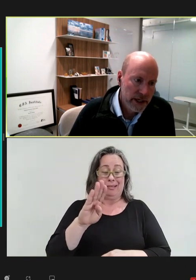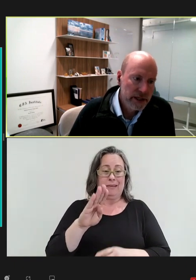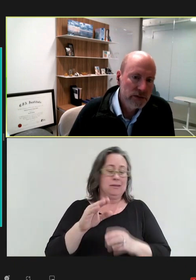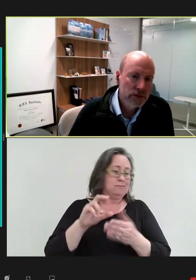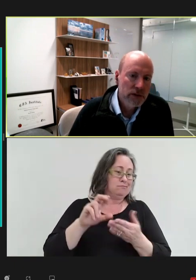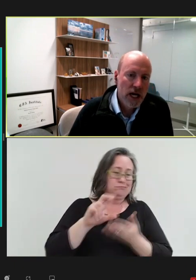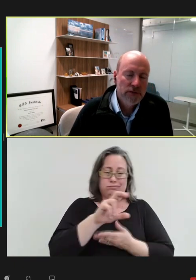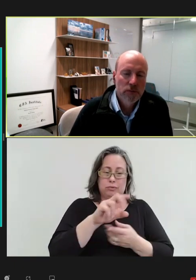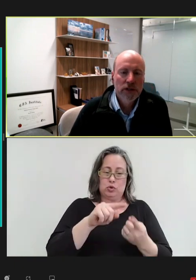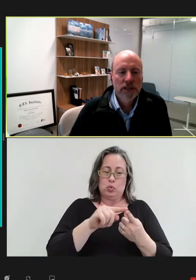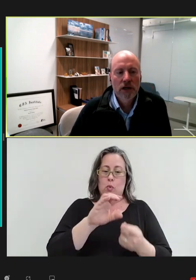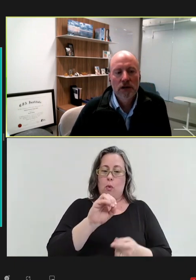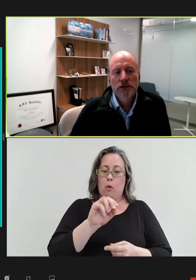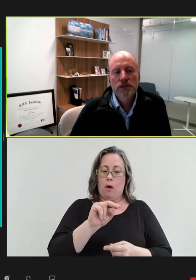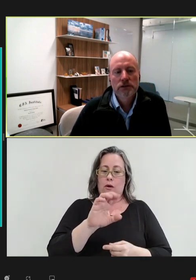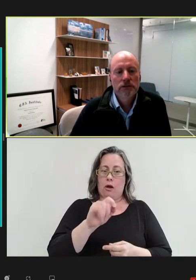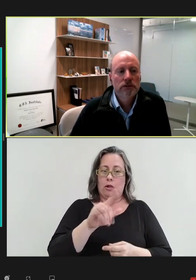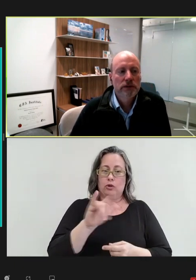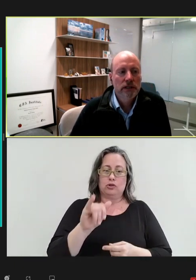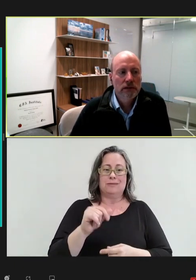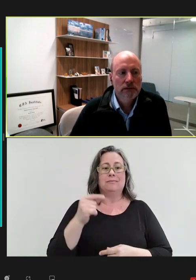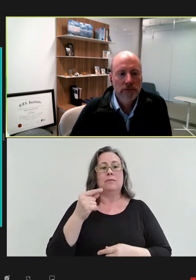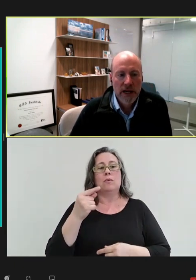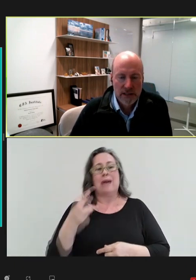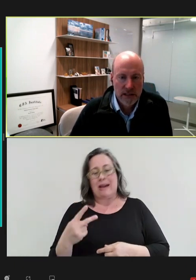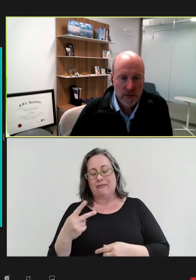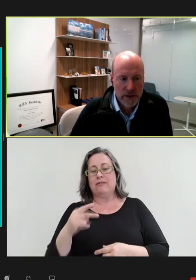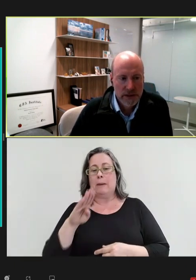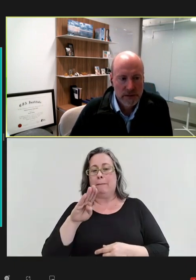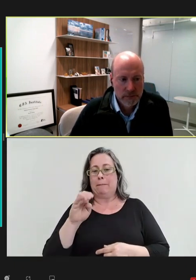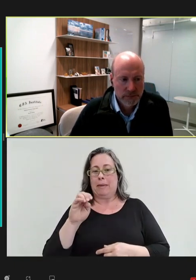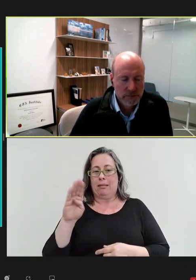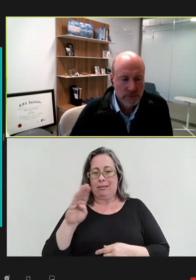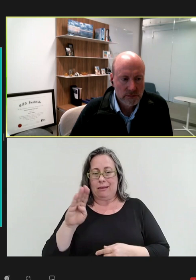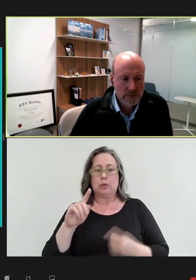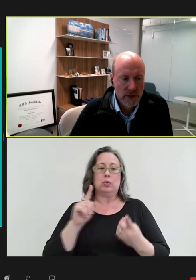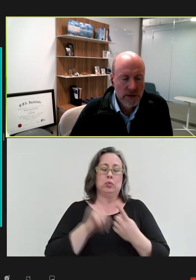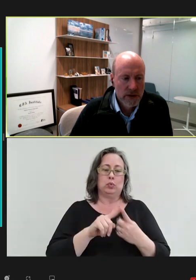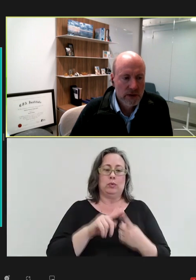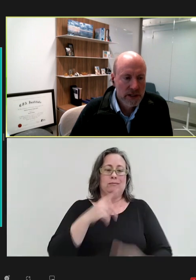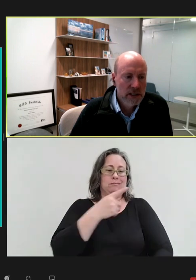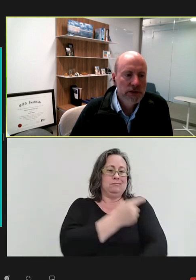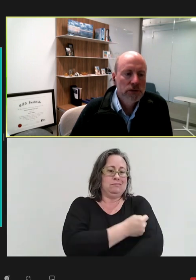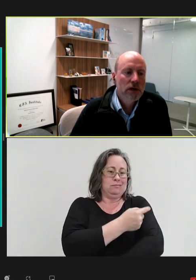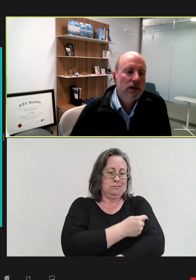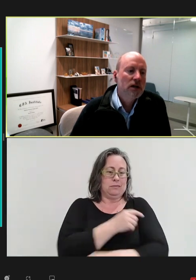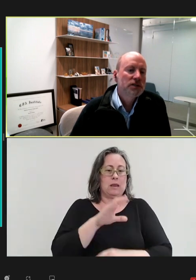and half a billion dollars to the vaccine companies. There are individual oncology